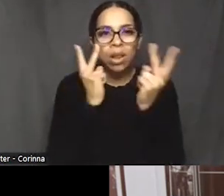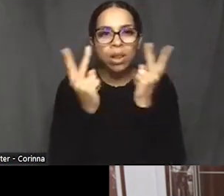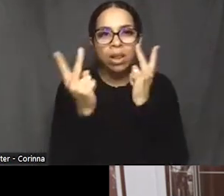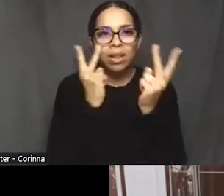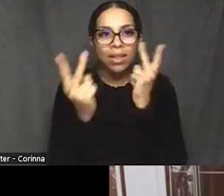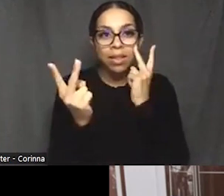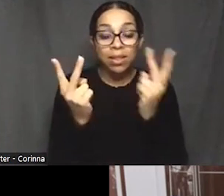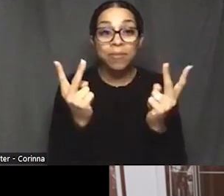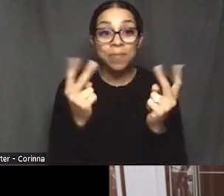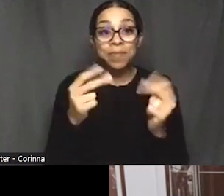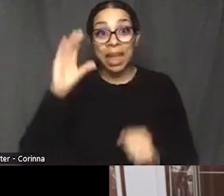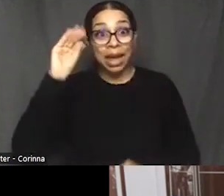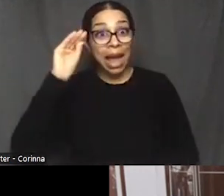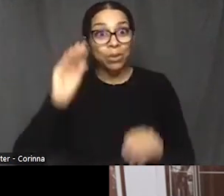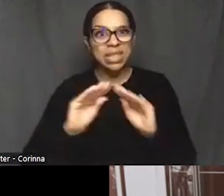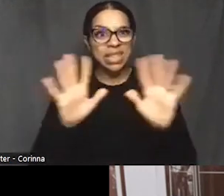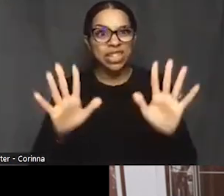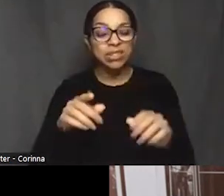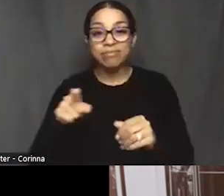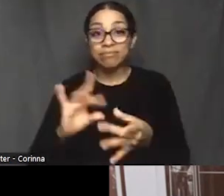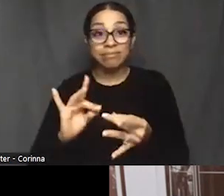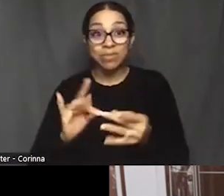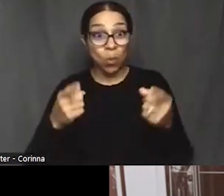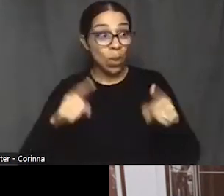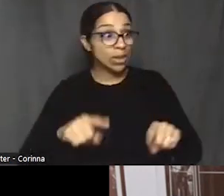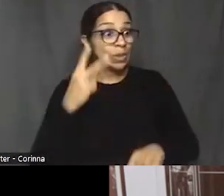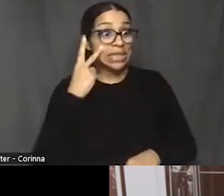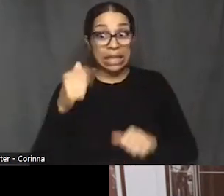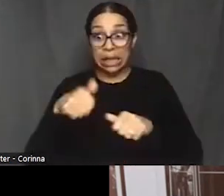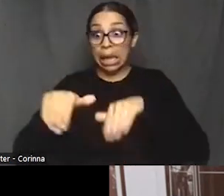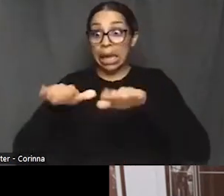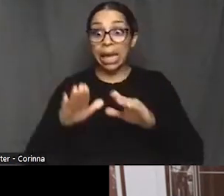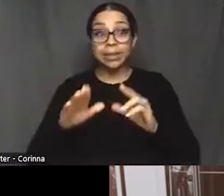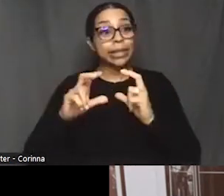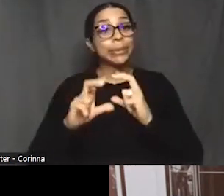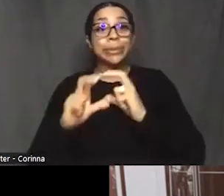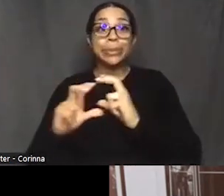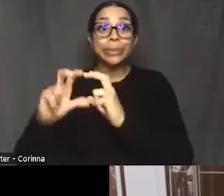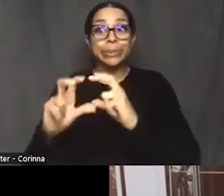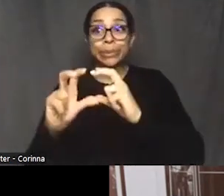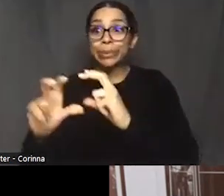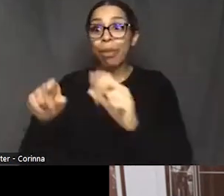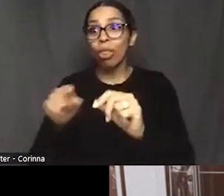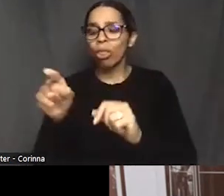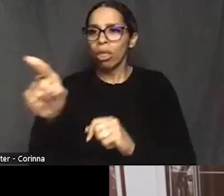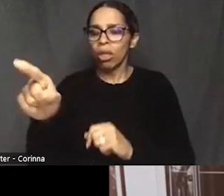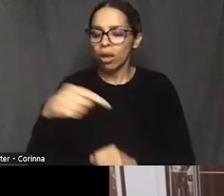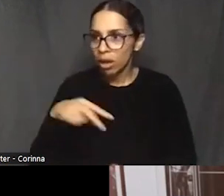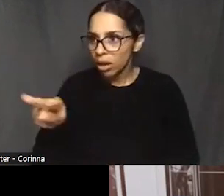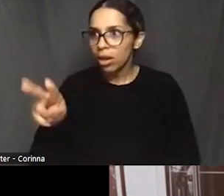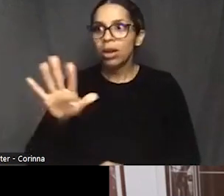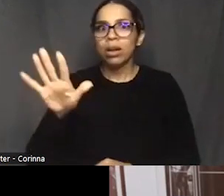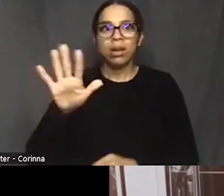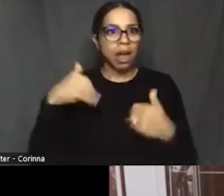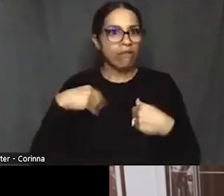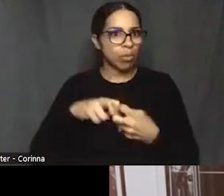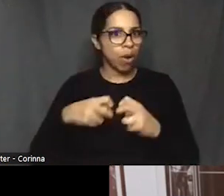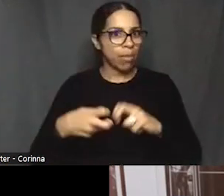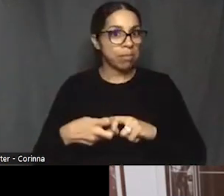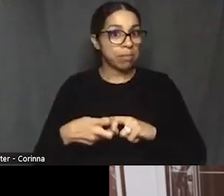When you see the casket, don't go down the street, you know you've got a problem. You know, it's not one thing to see just water.